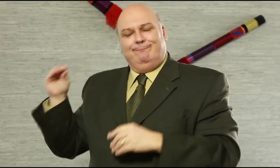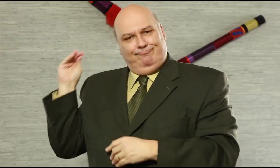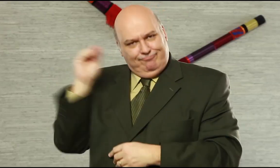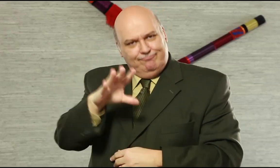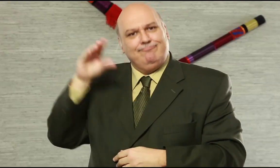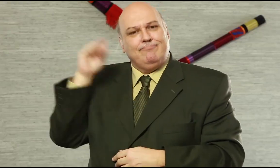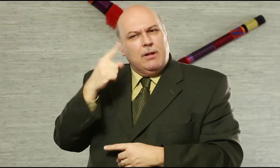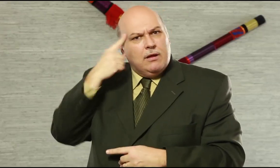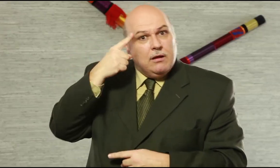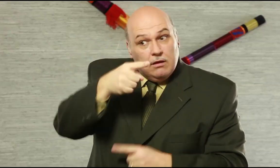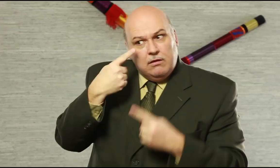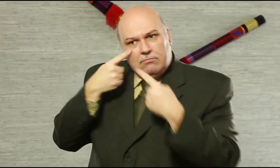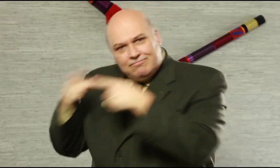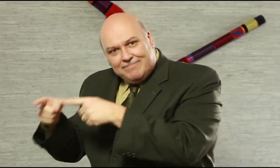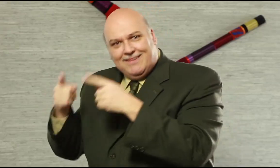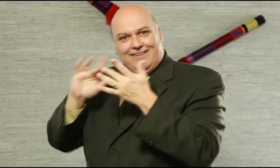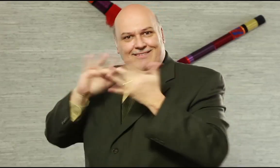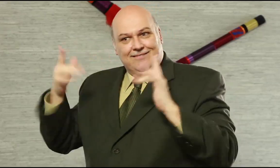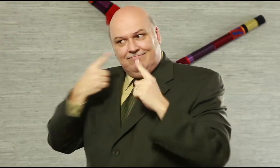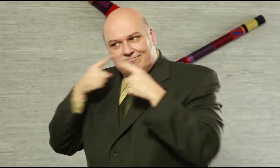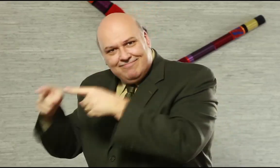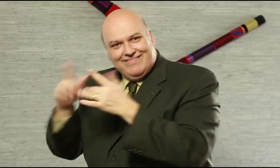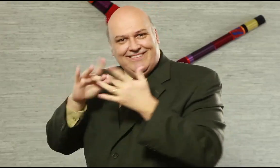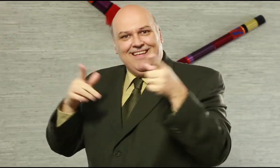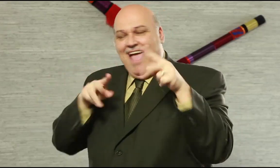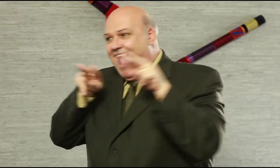Program Update” email listing all new videos that posted during the past week. Look for “Email